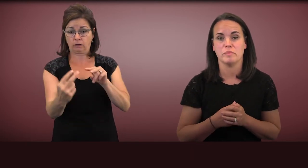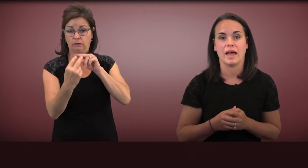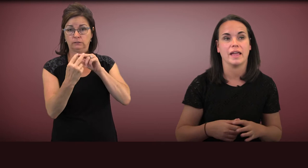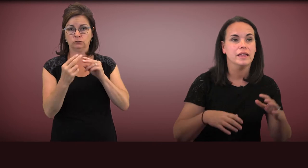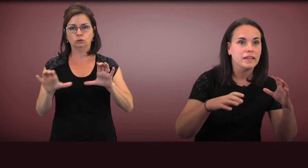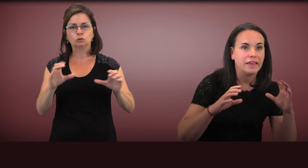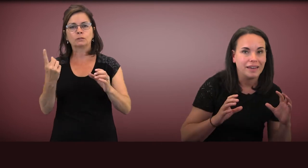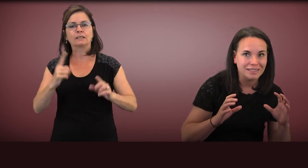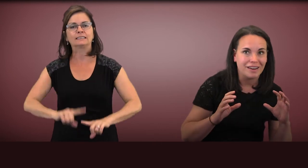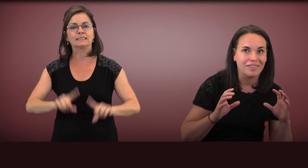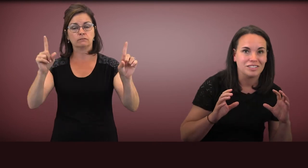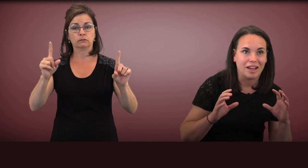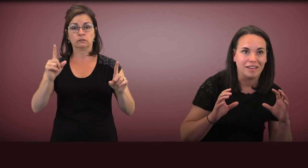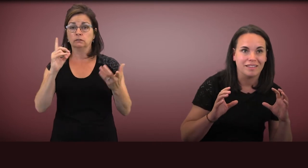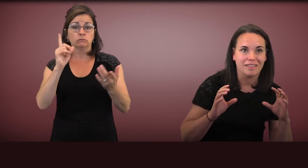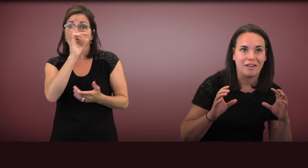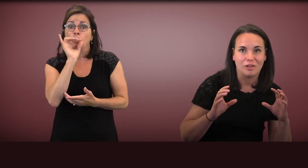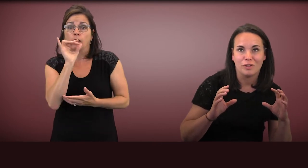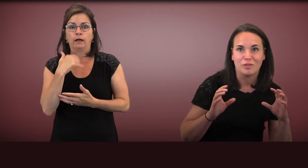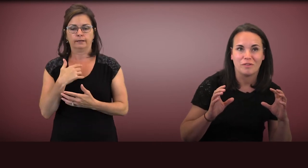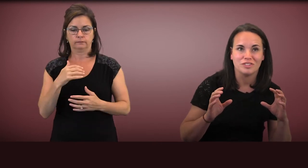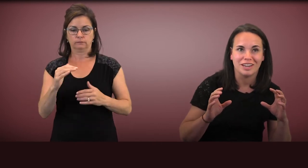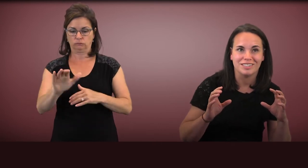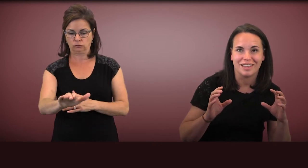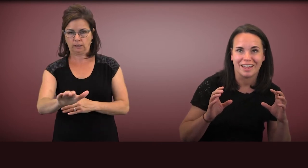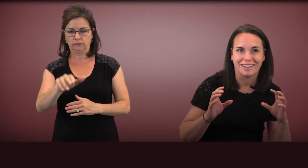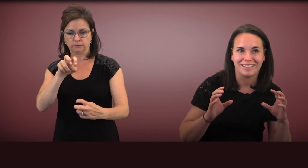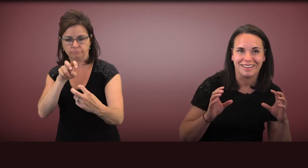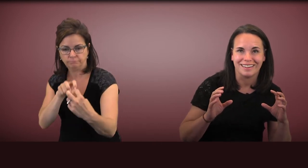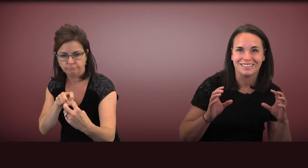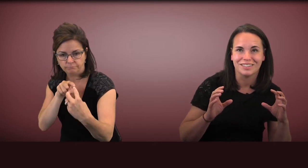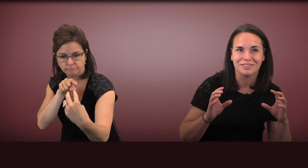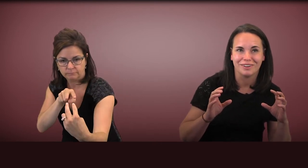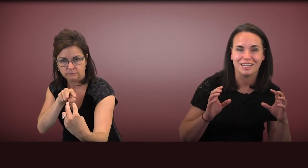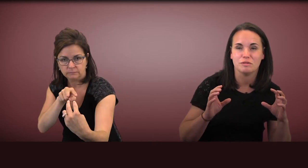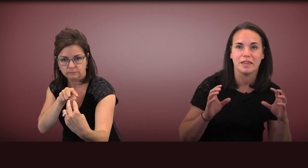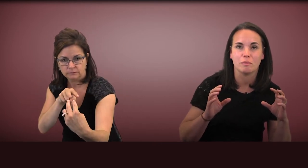by getting down at the child's level, so I've changed the antecedent. Right?